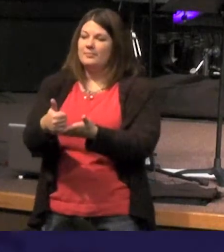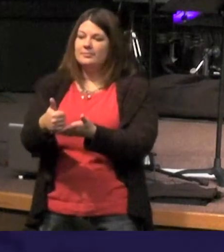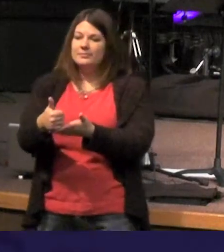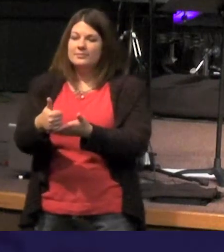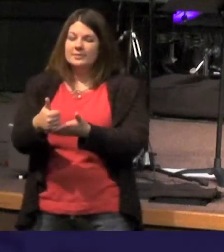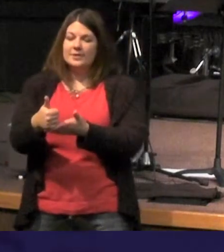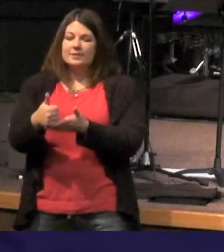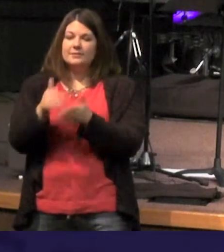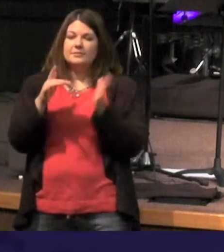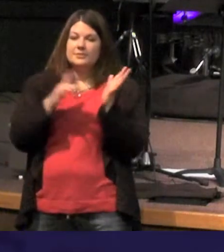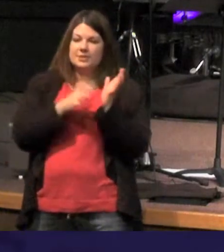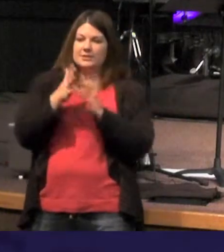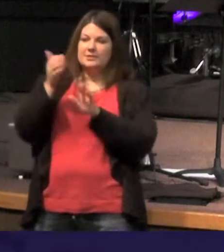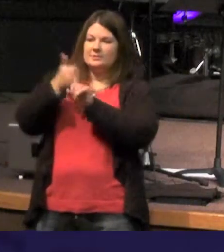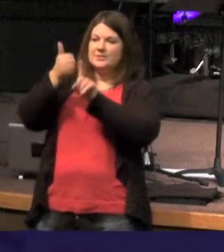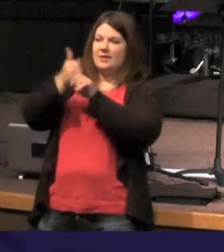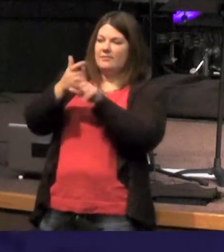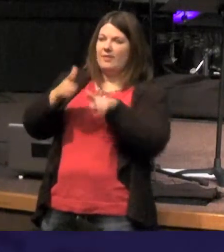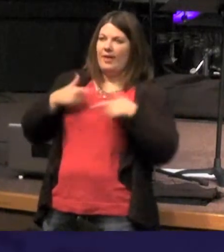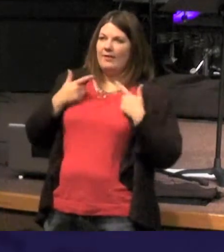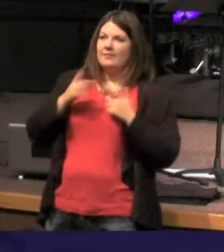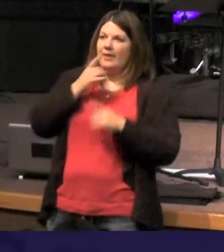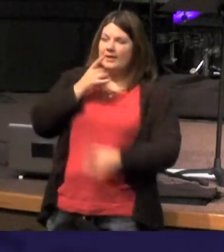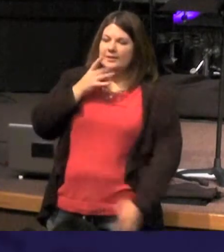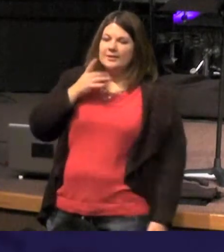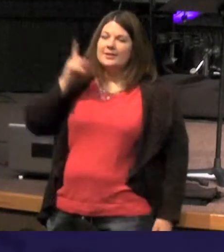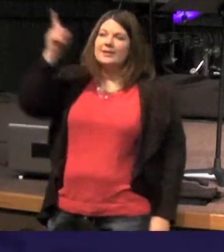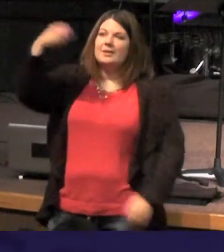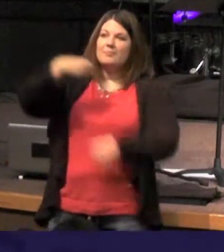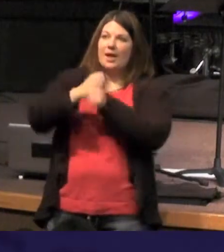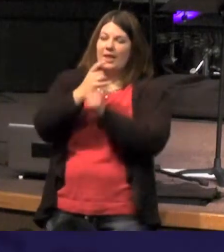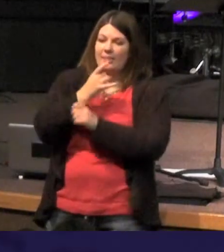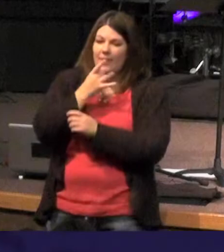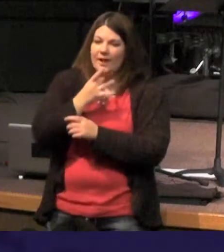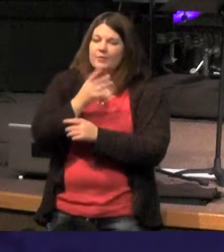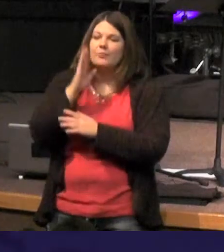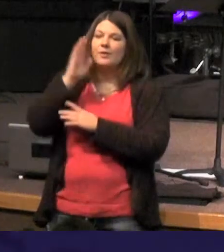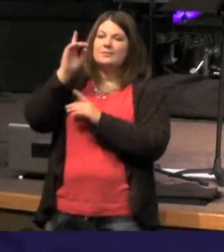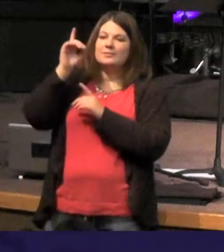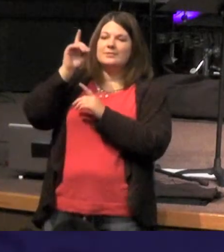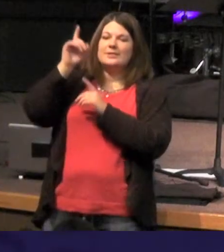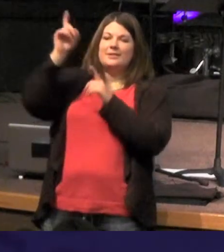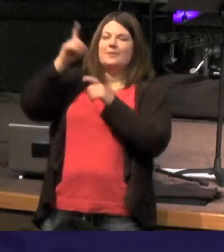is the light - Jesus is not only the creator life no one who will come and give us abundant life